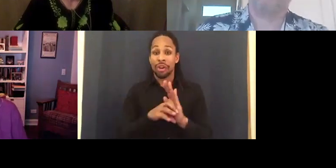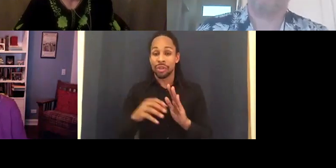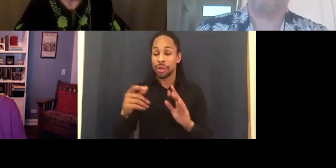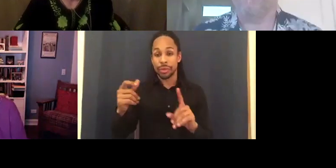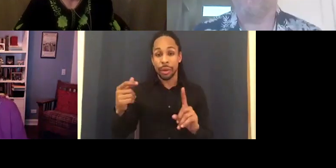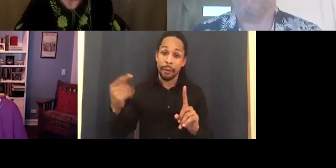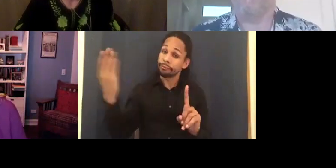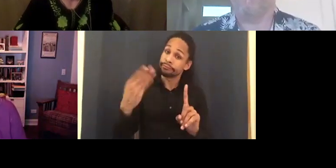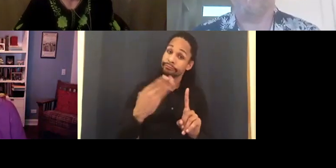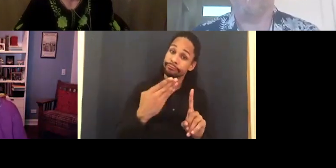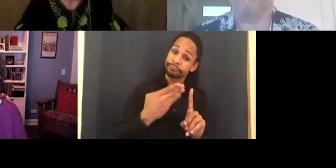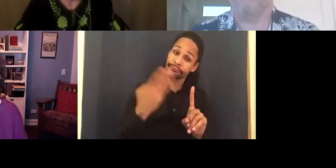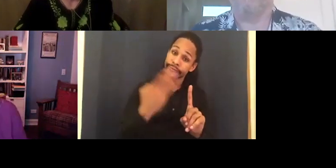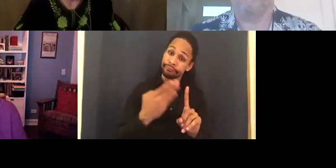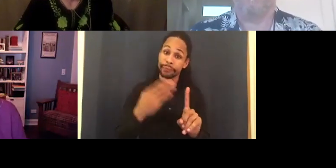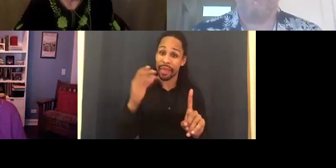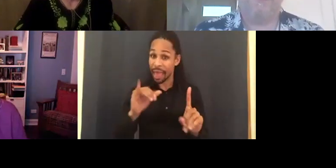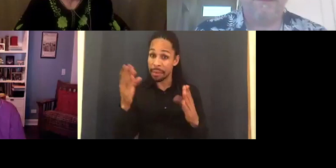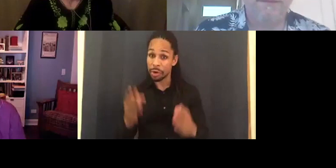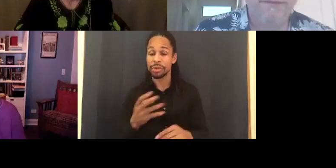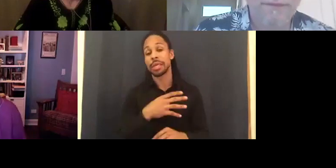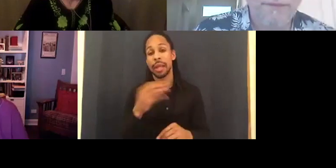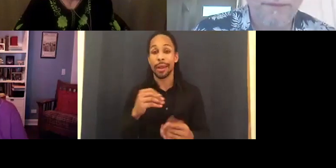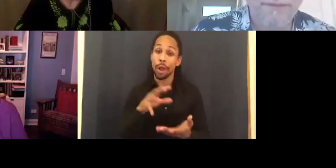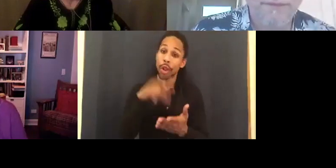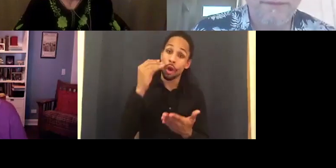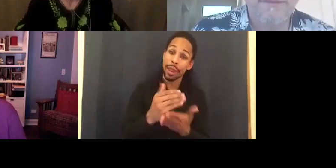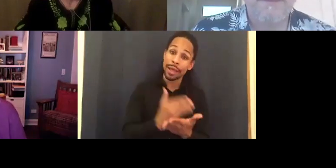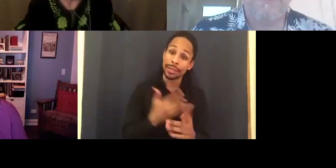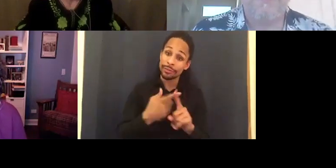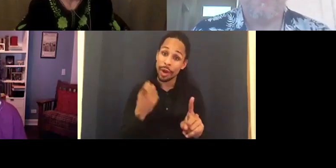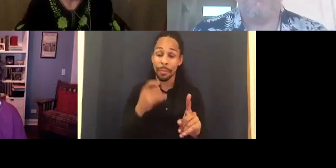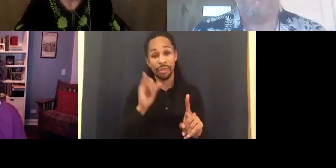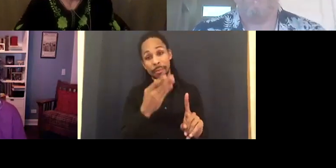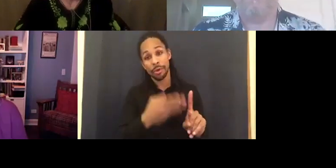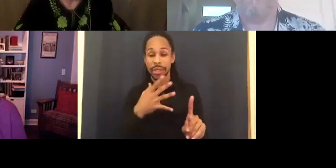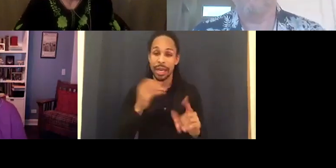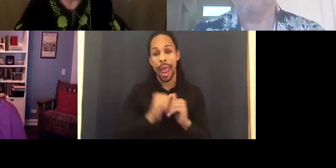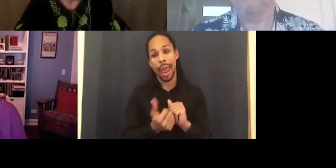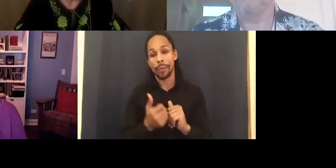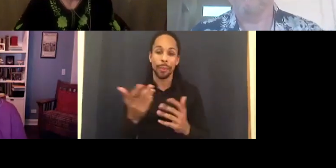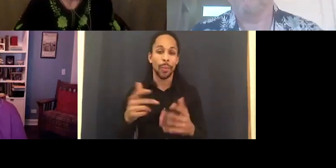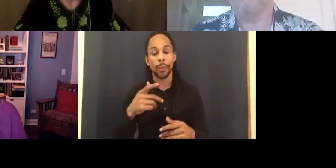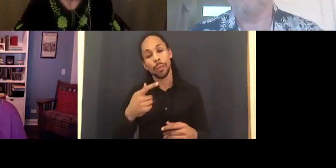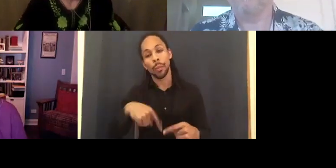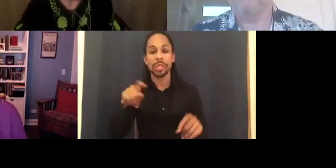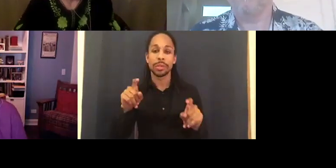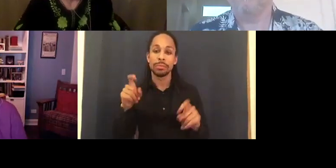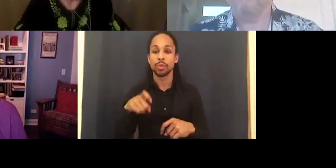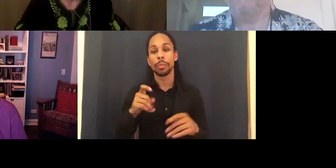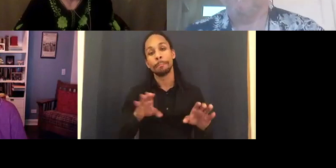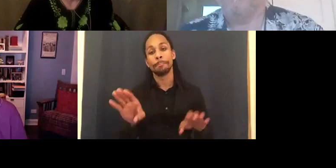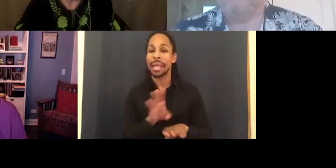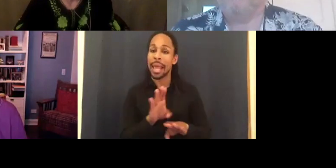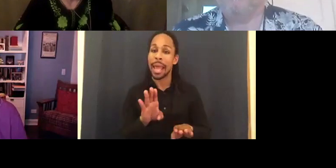And probably learn lessons from, and how you're supposed to be nice and all